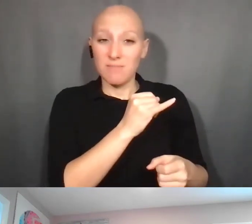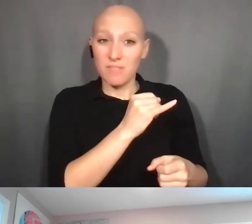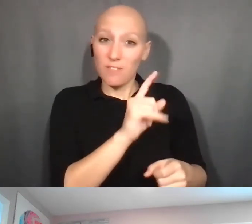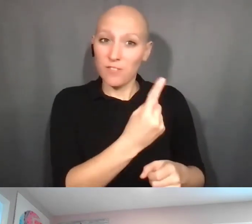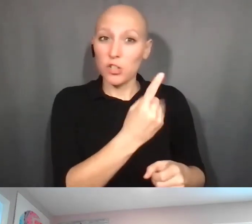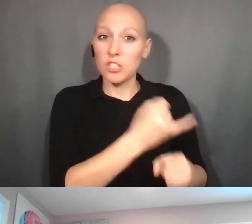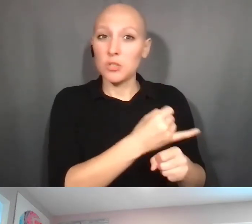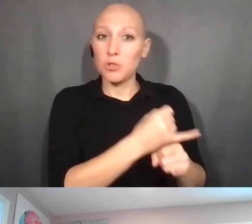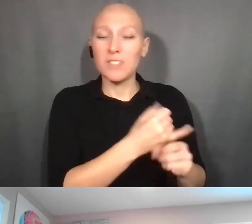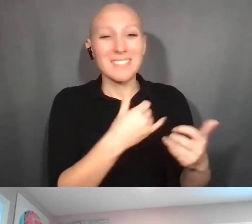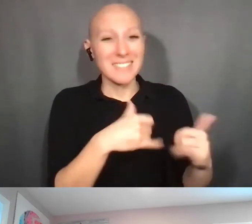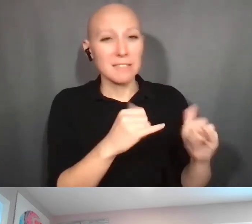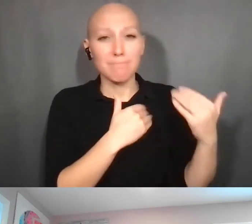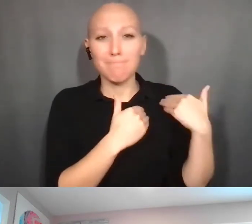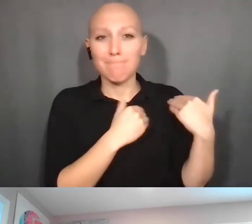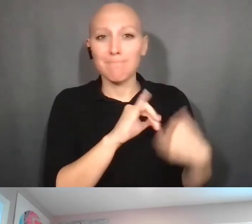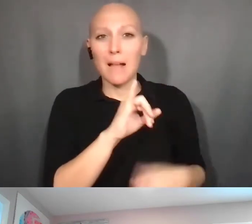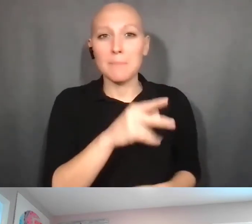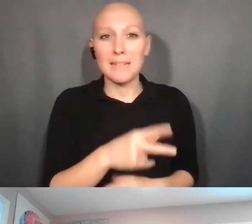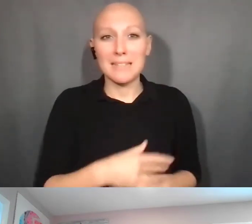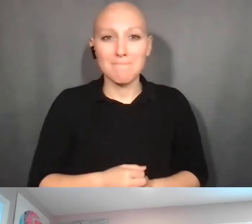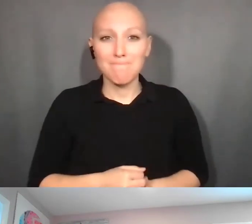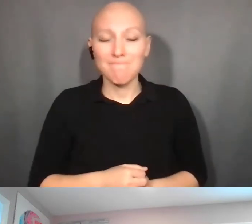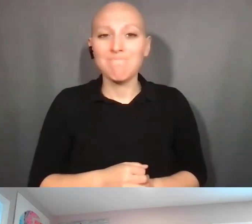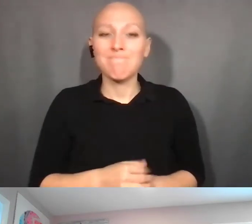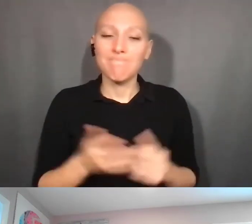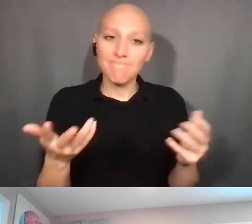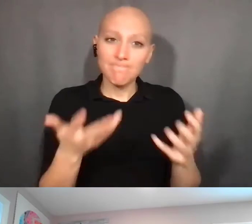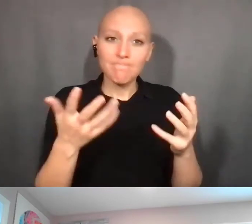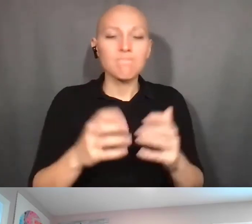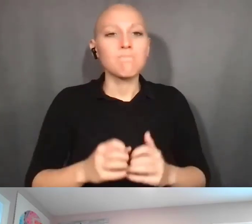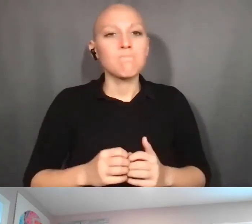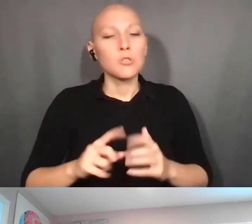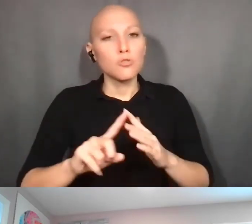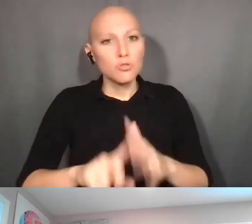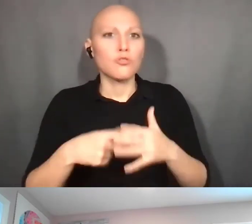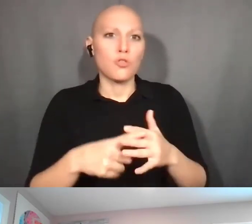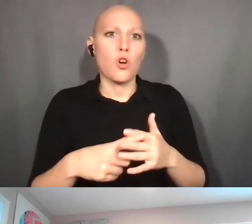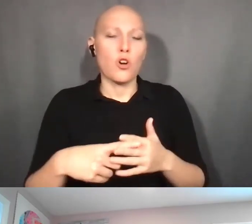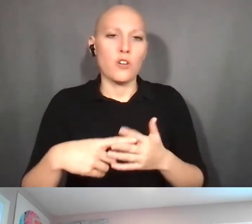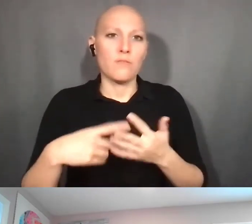So we just encourage you to have that conversation and award when inventions is transferring.